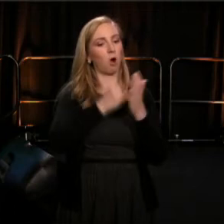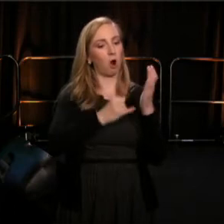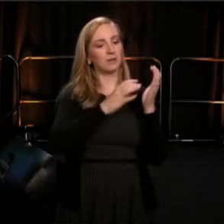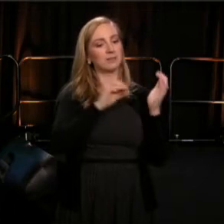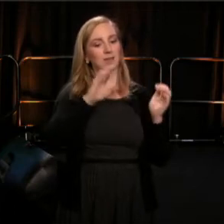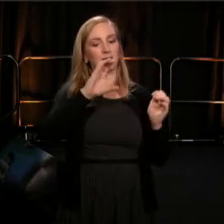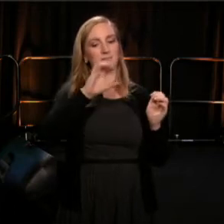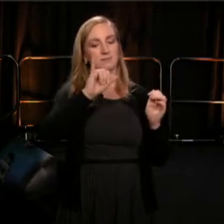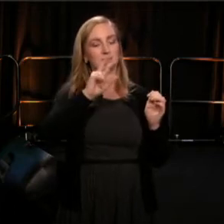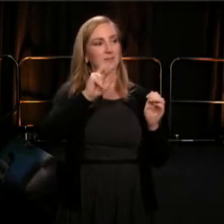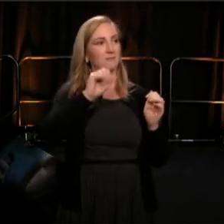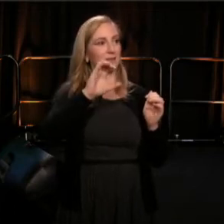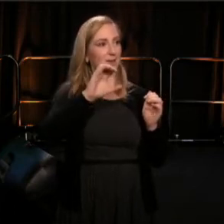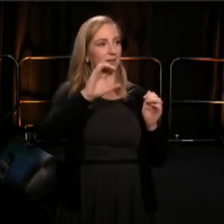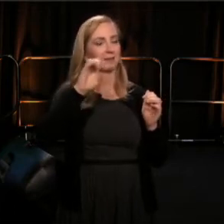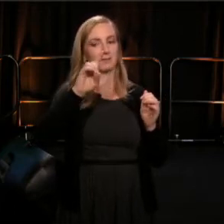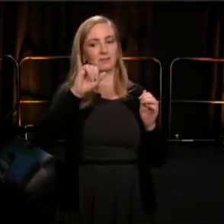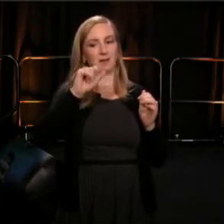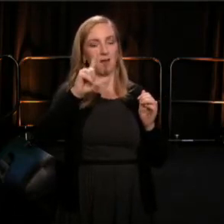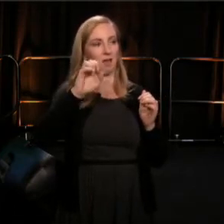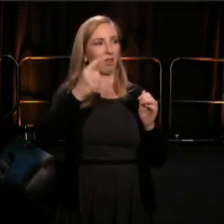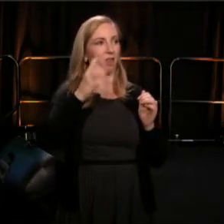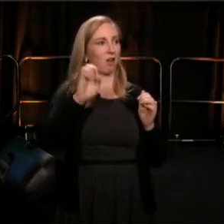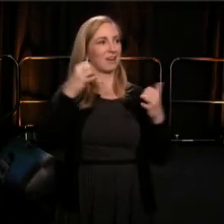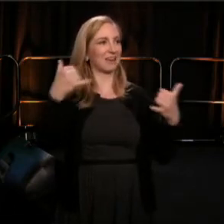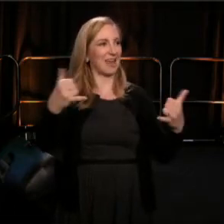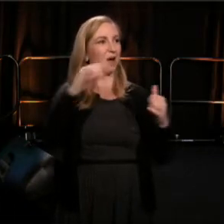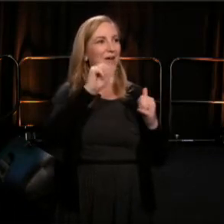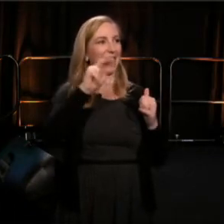Please join me, in welcoming, Anna Deavere Smith, to the stage.